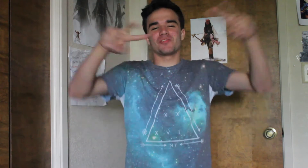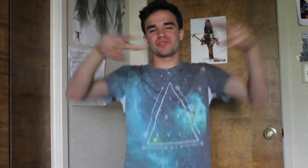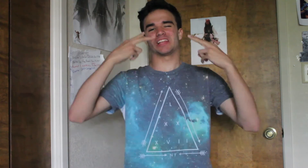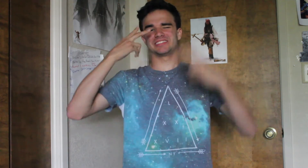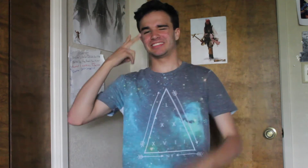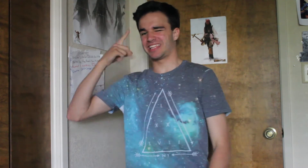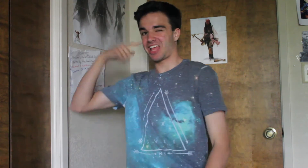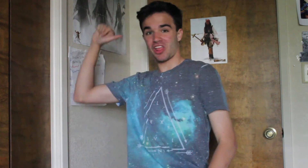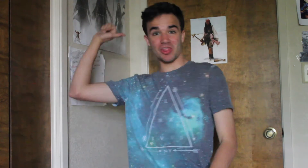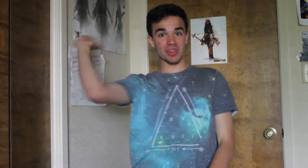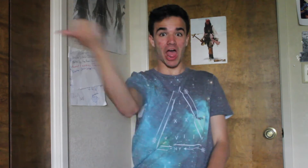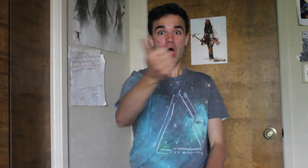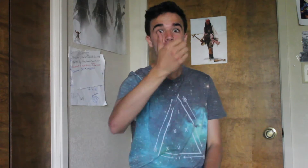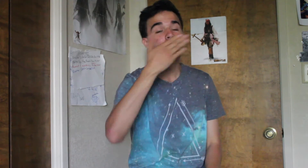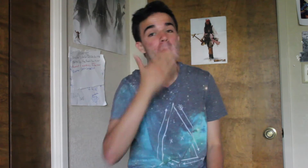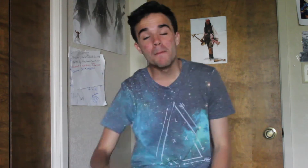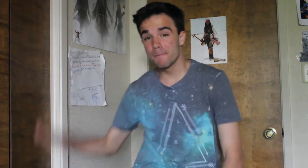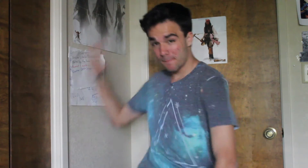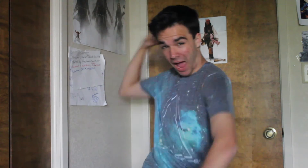Thank you for watching me! See you next week!